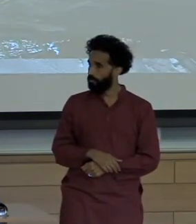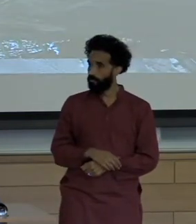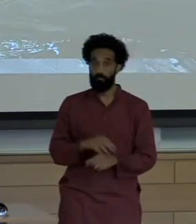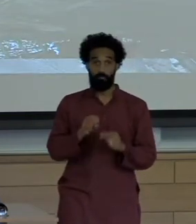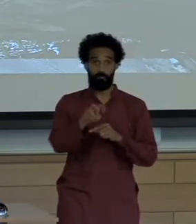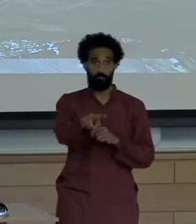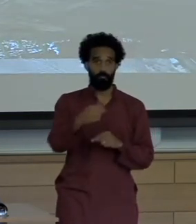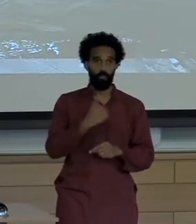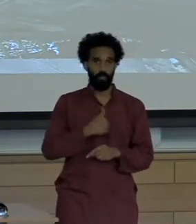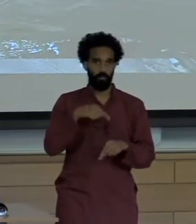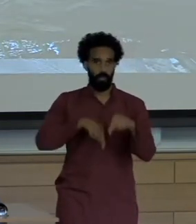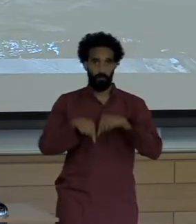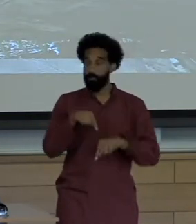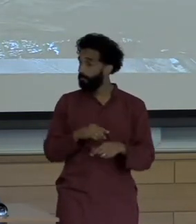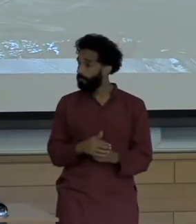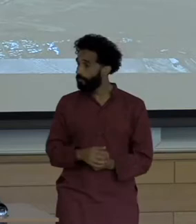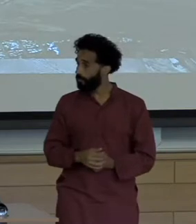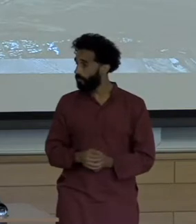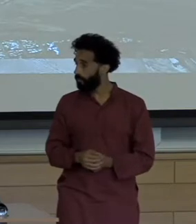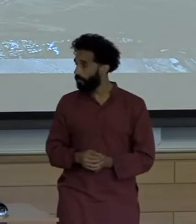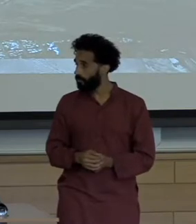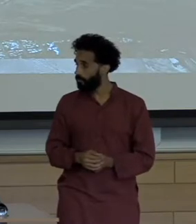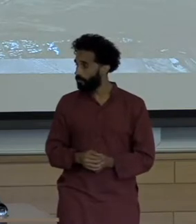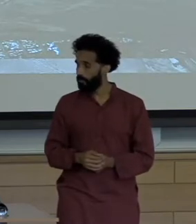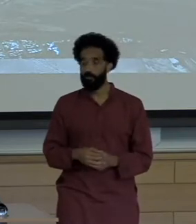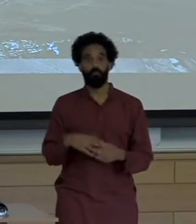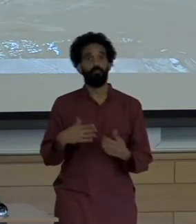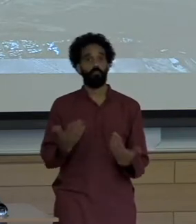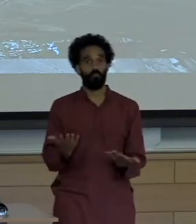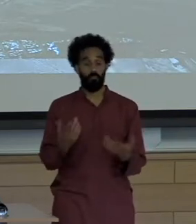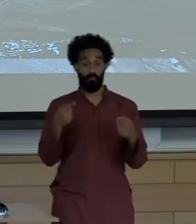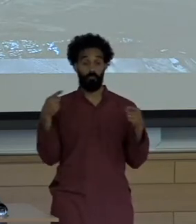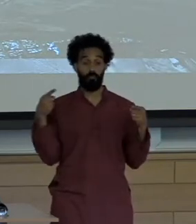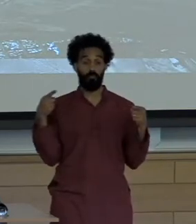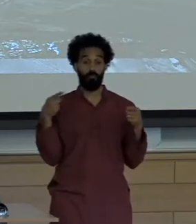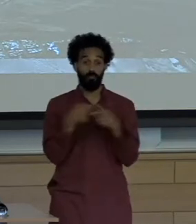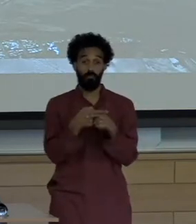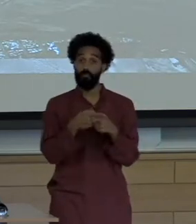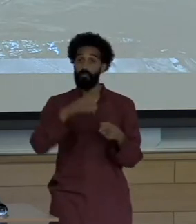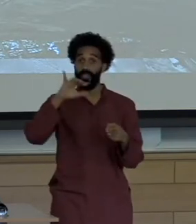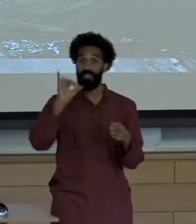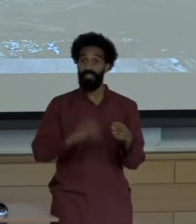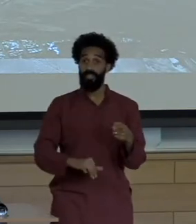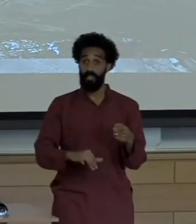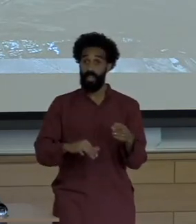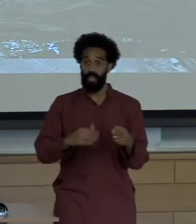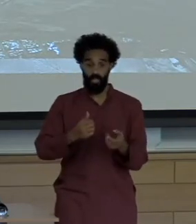So the conflict over the extraction of the wealth found beneath the Andes